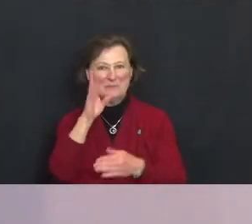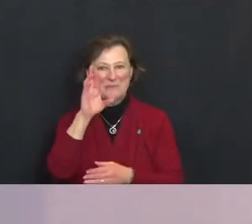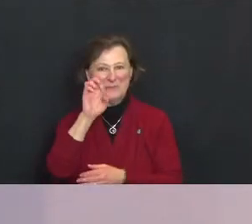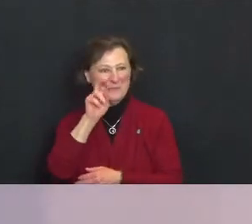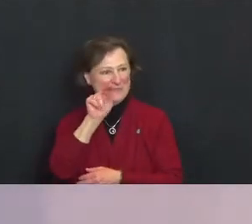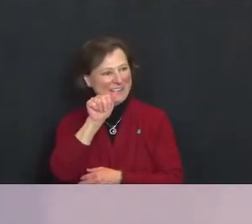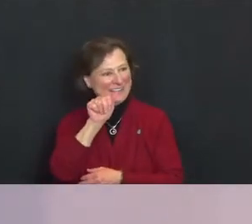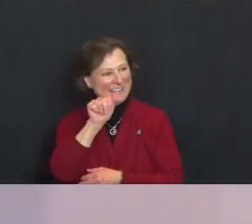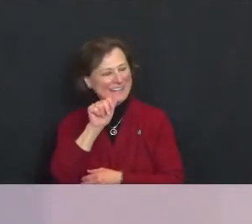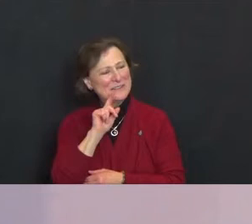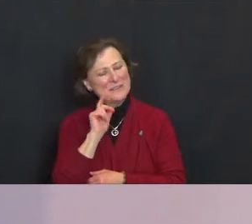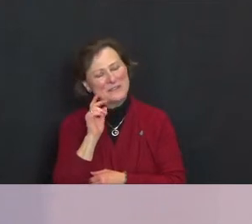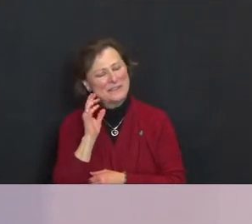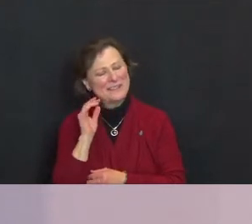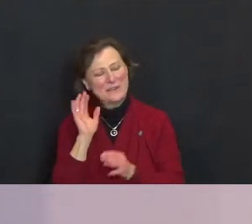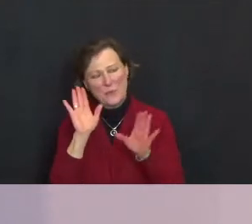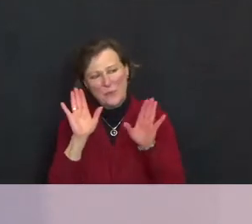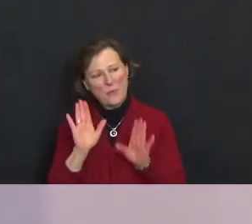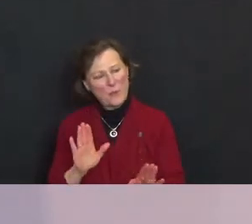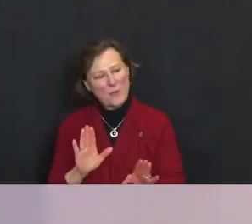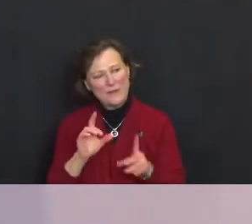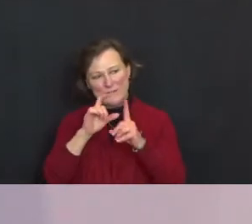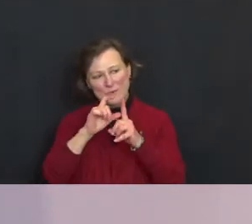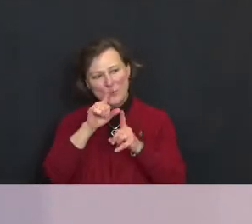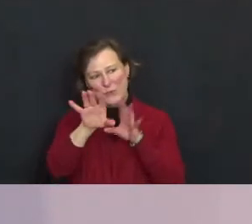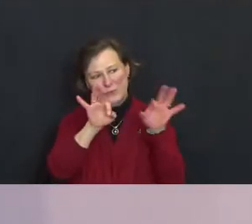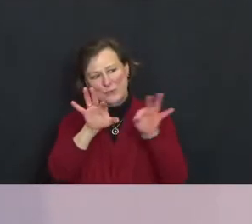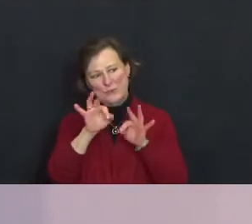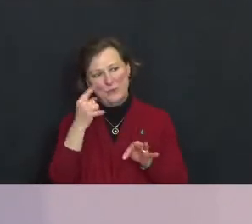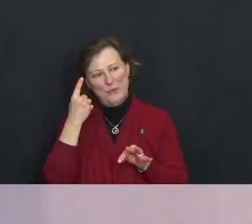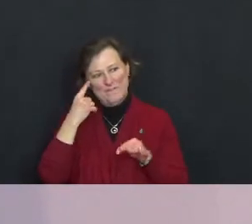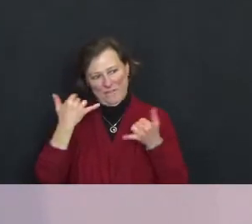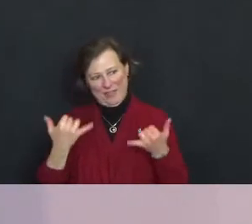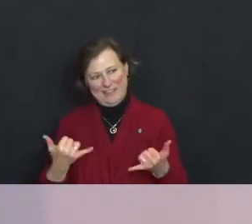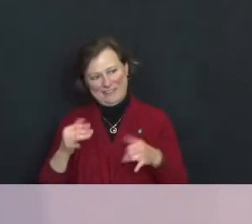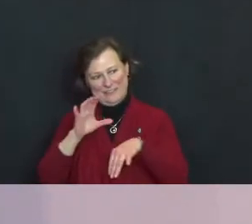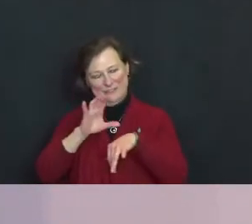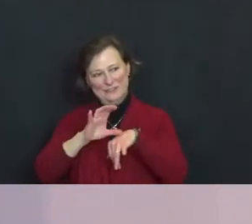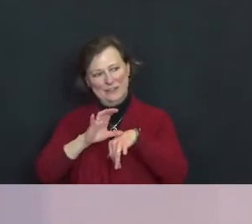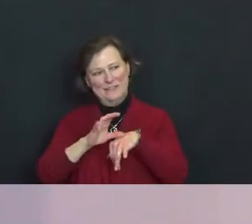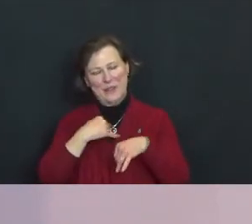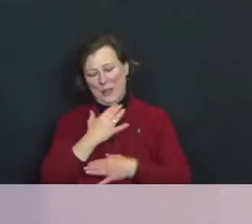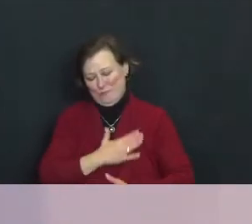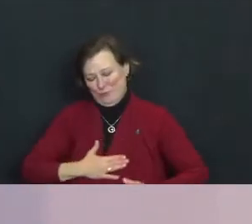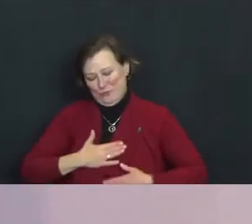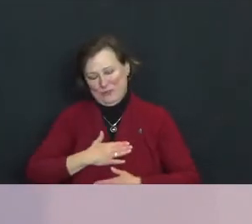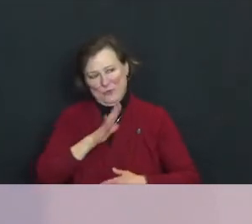Those are such wonderful words you choose for our services so I really appreciate the good work you put into that.